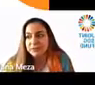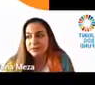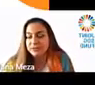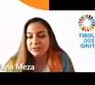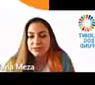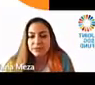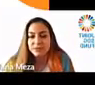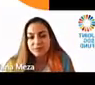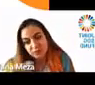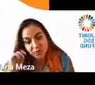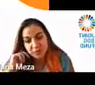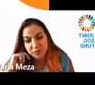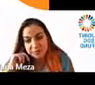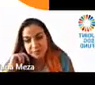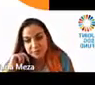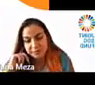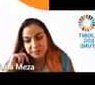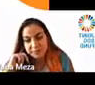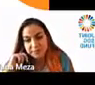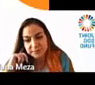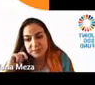on seed capital of the joint United Nations program,